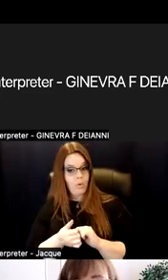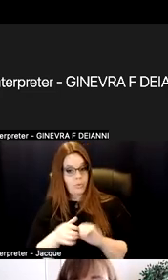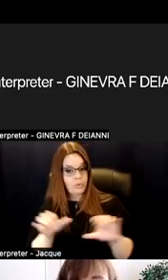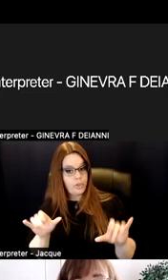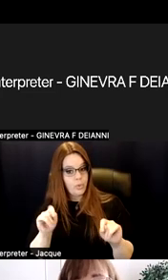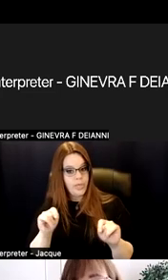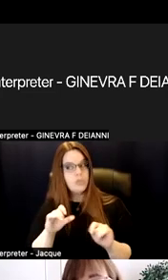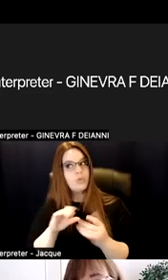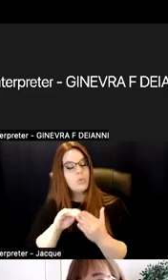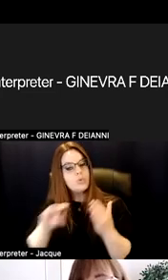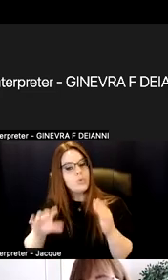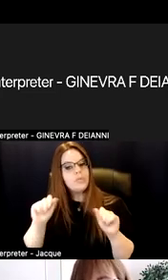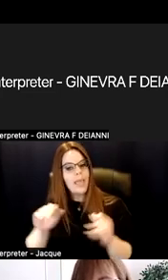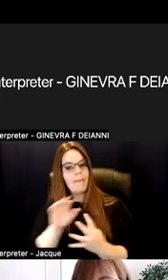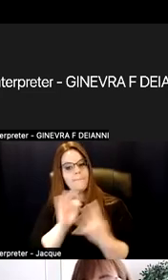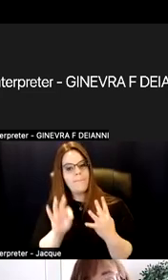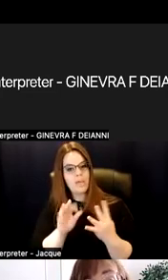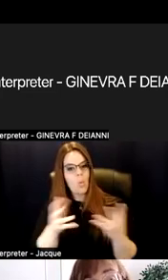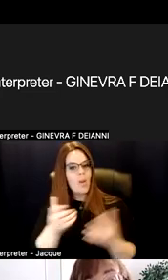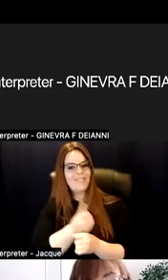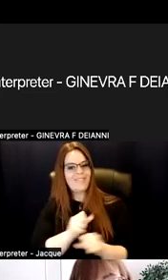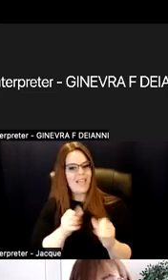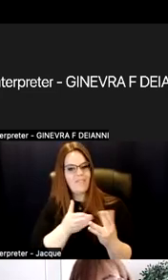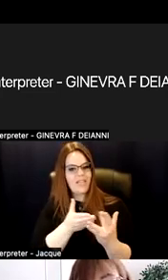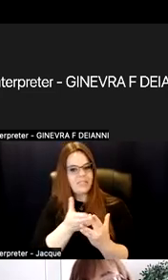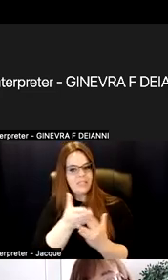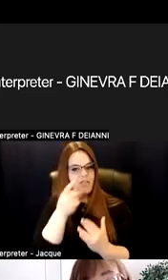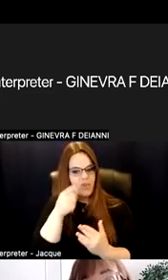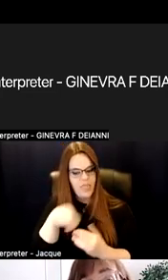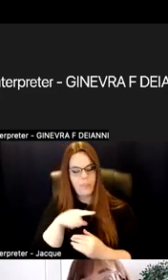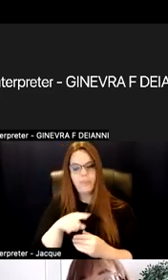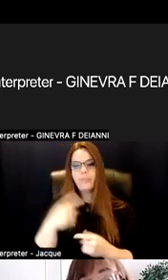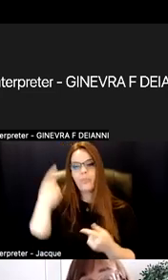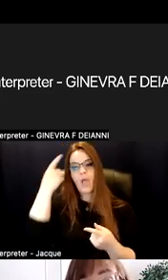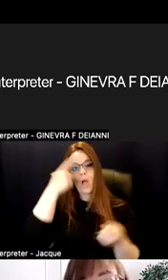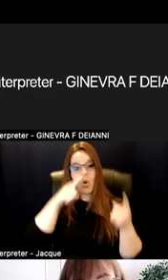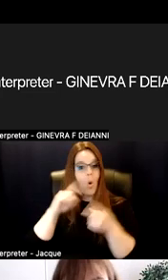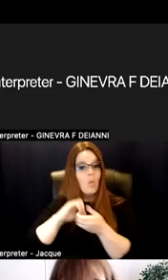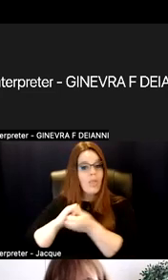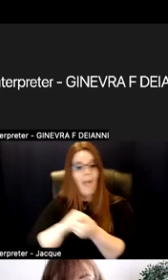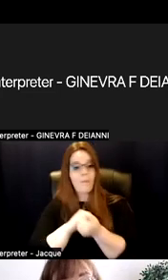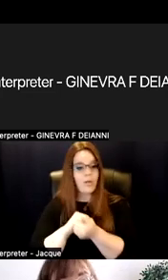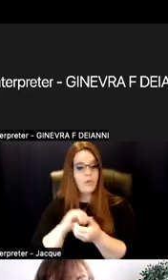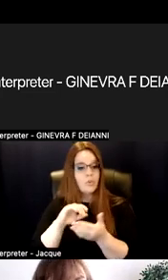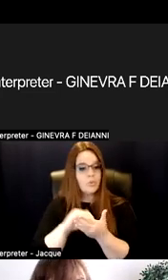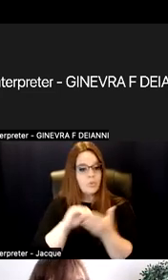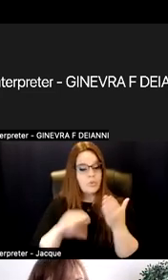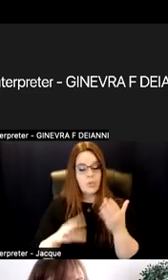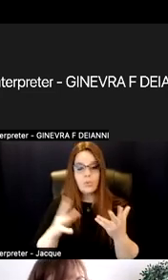can choose the safe route. Collaboration. Students want to learn from each other, creating that safe space for that